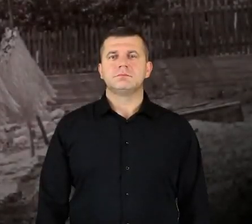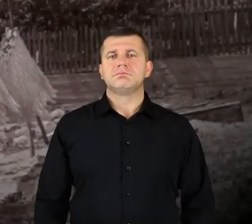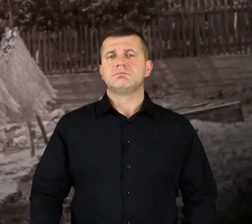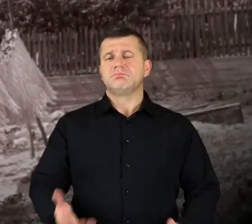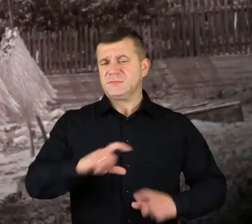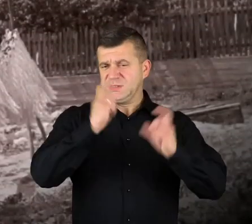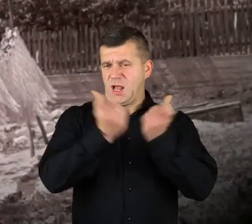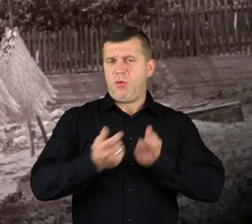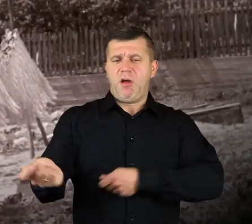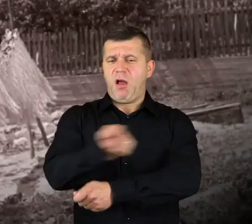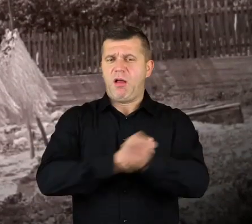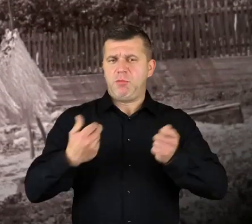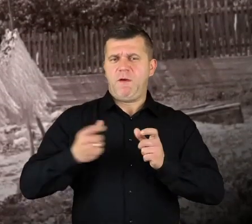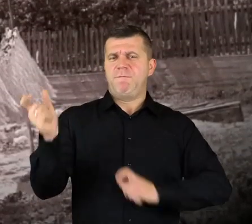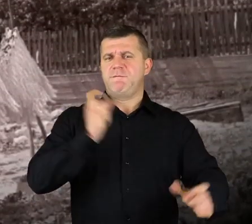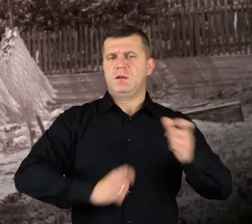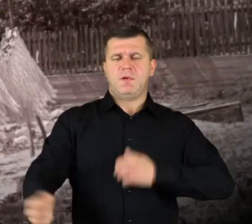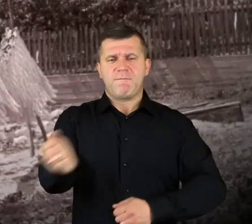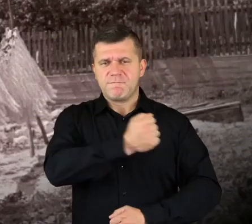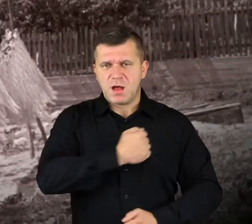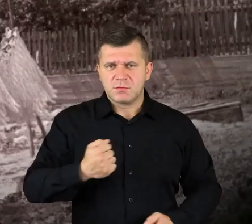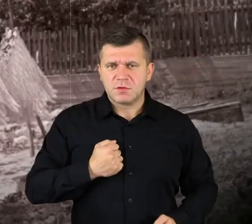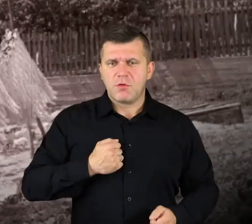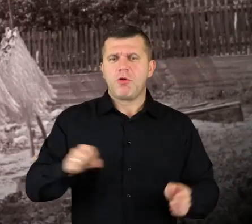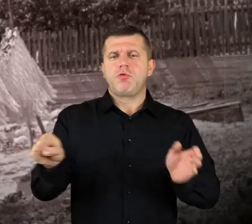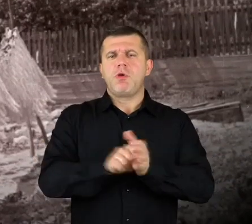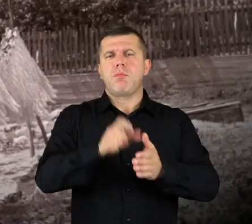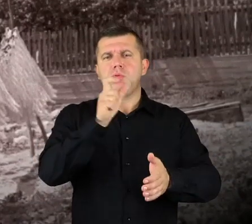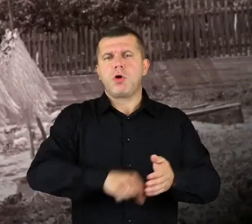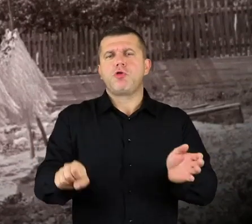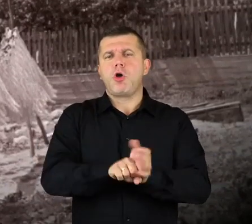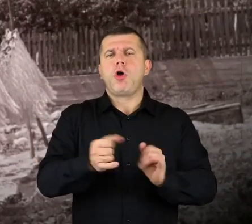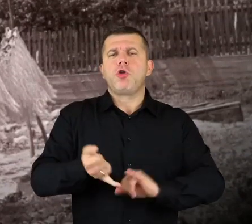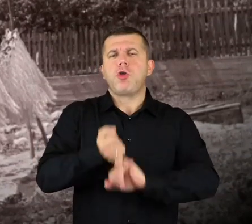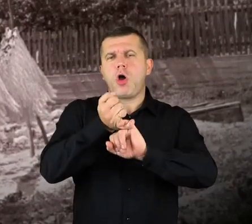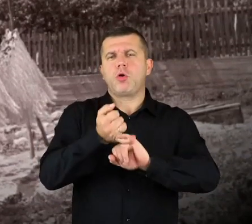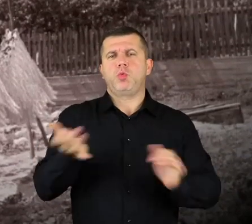Well, the whole trade was on Vistula, from Warsaw to Płock, to Toruń,